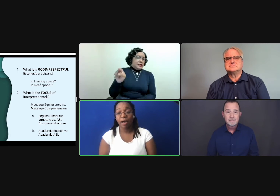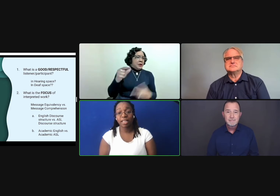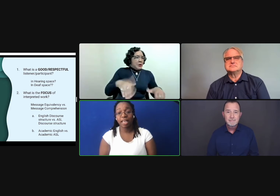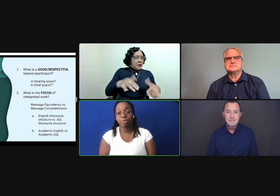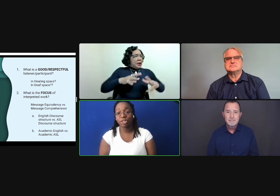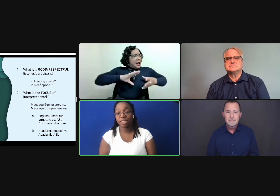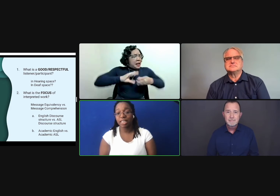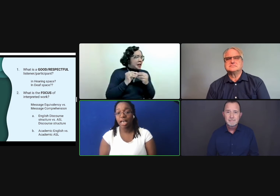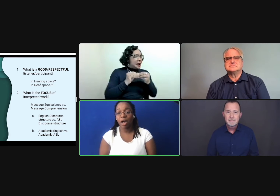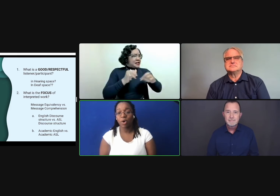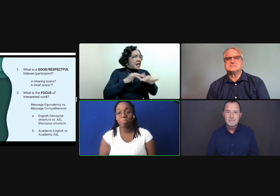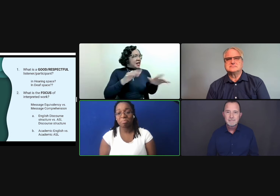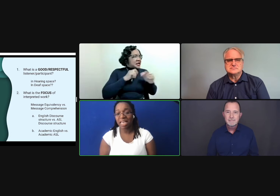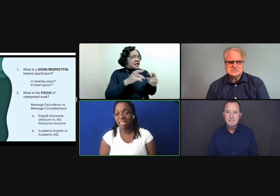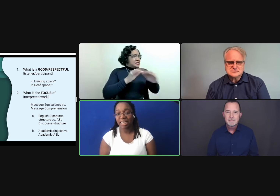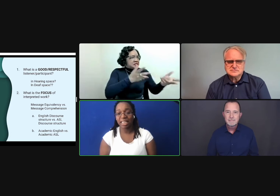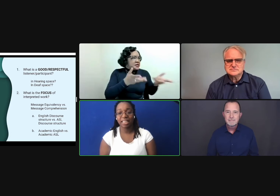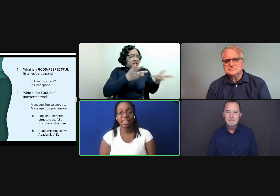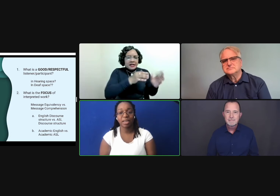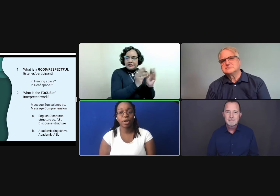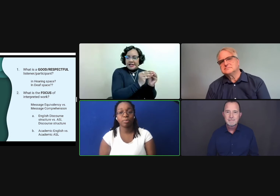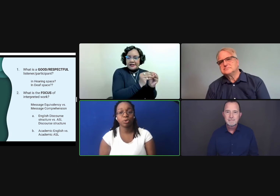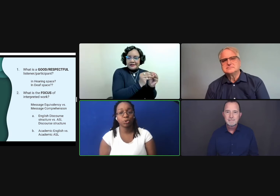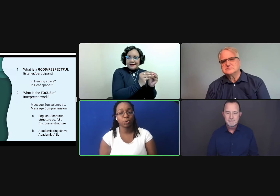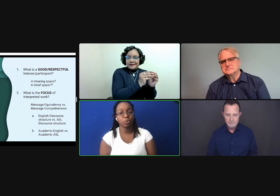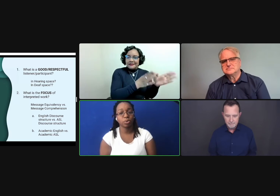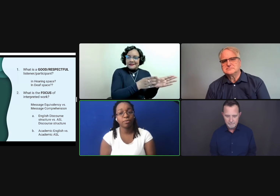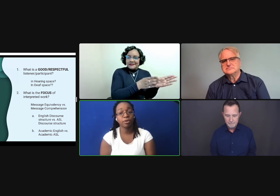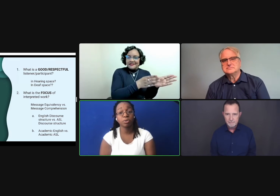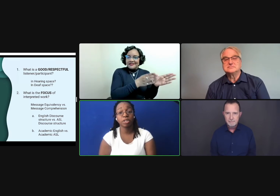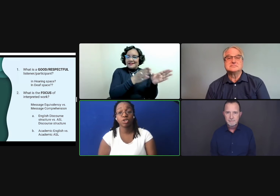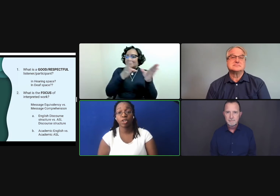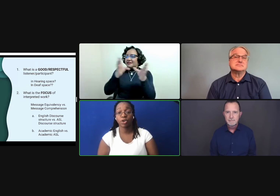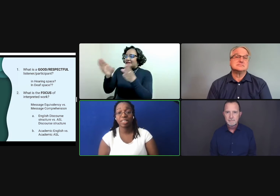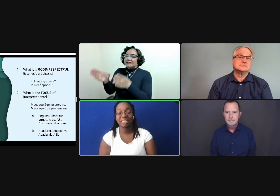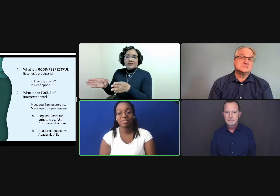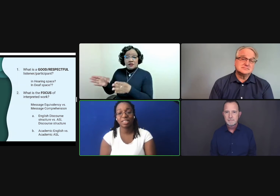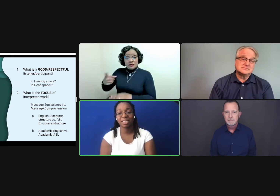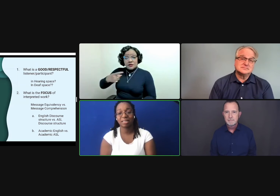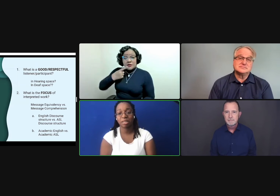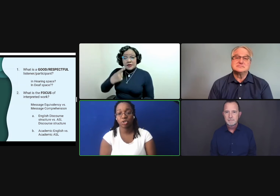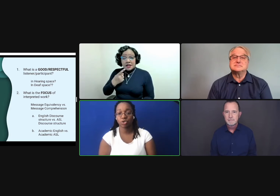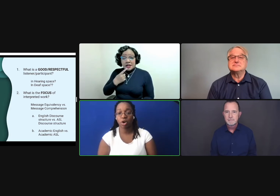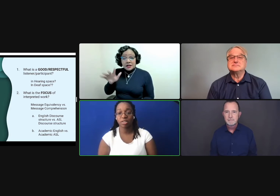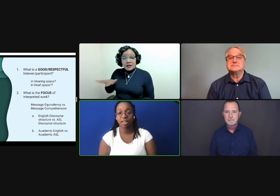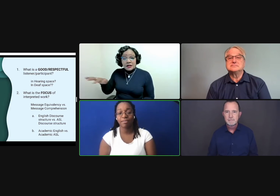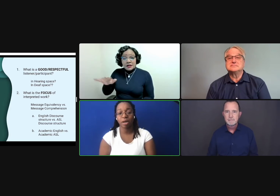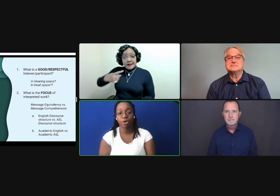I was able to see how amazing that they were able to converse with each other and still get the message across and have